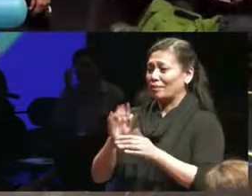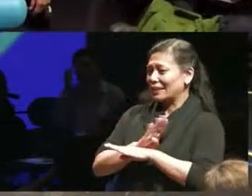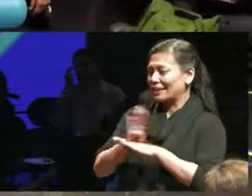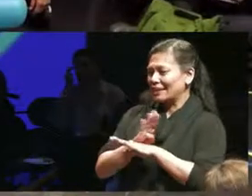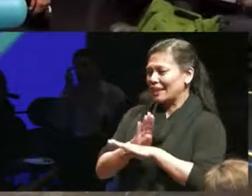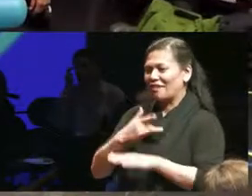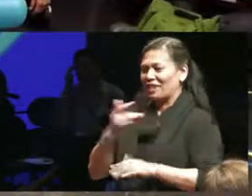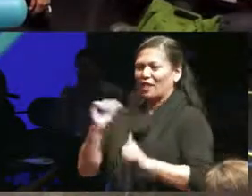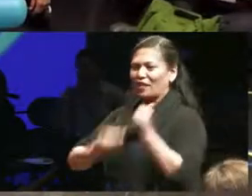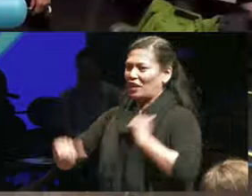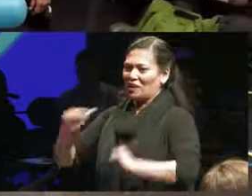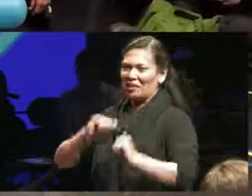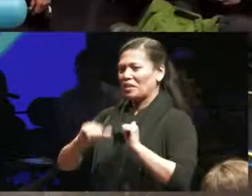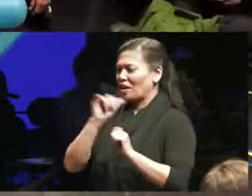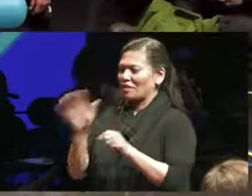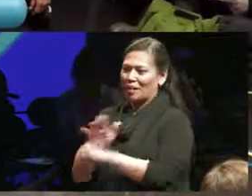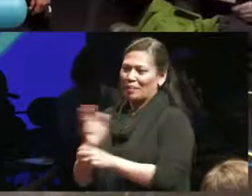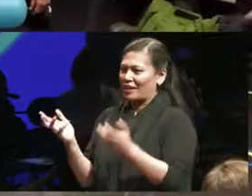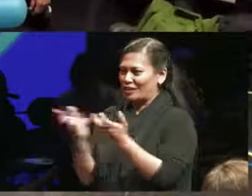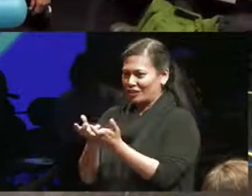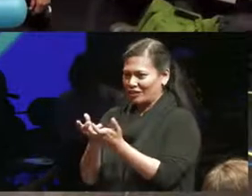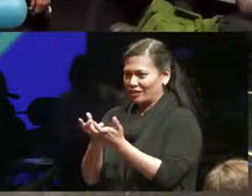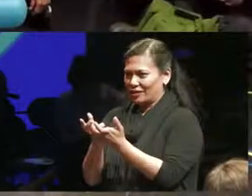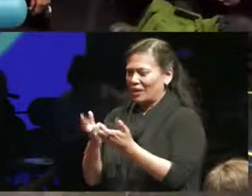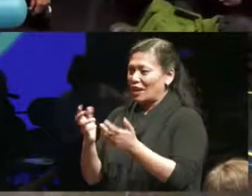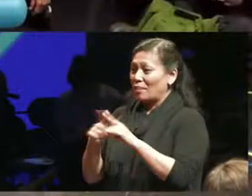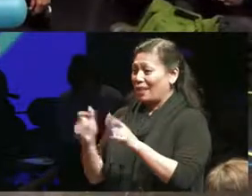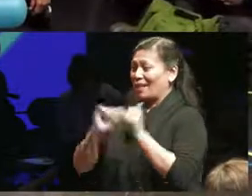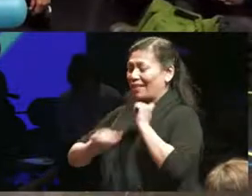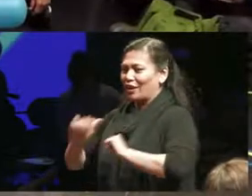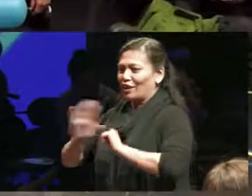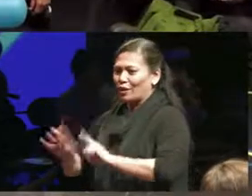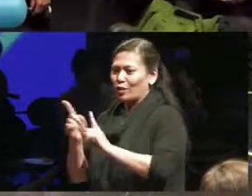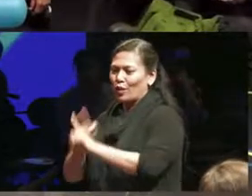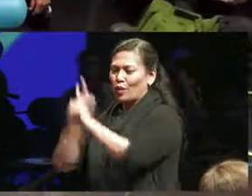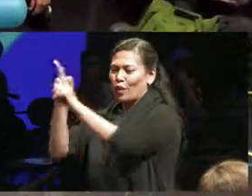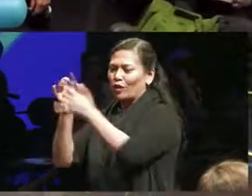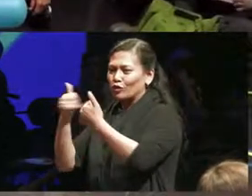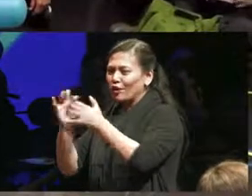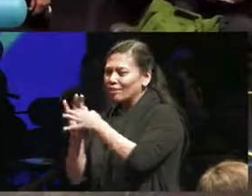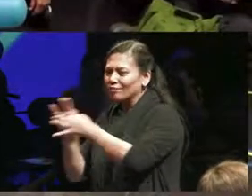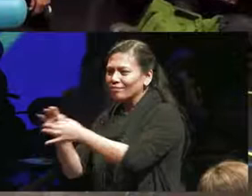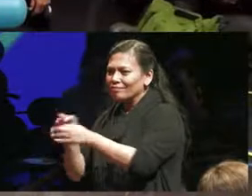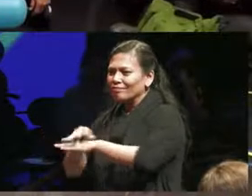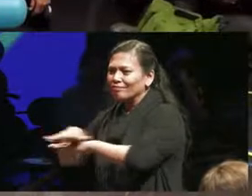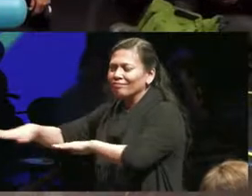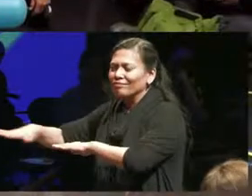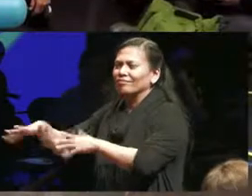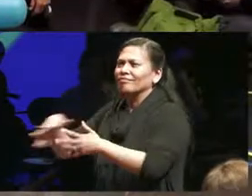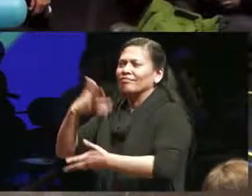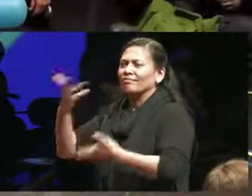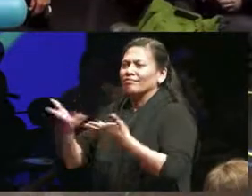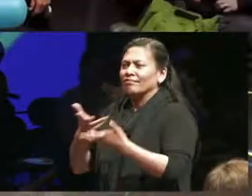needs to do which is to which is to connect us in this sort of global